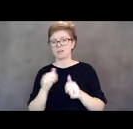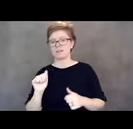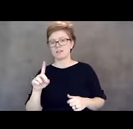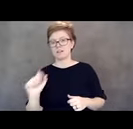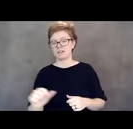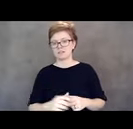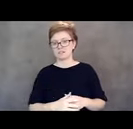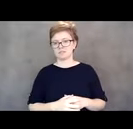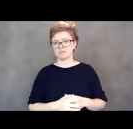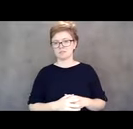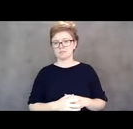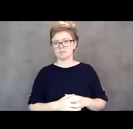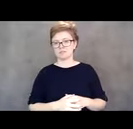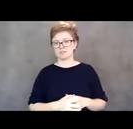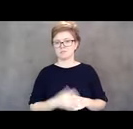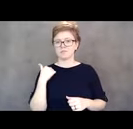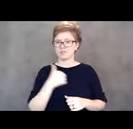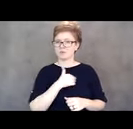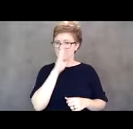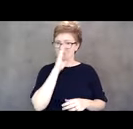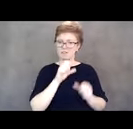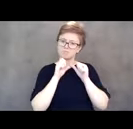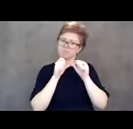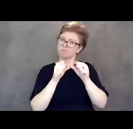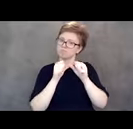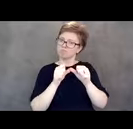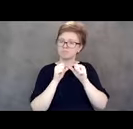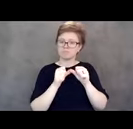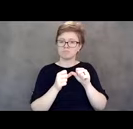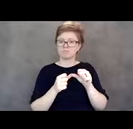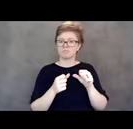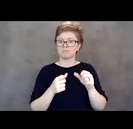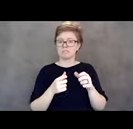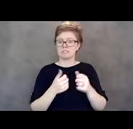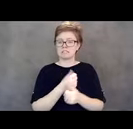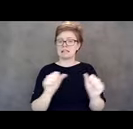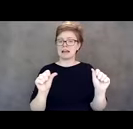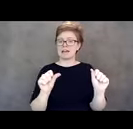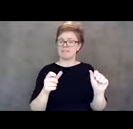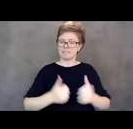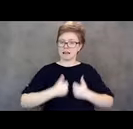we will definitely move forward and we're actually increase the life of the future as well as the present.